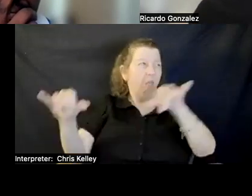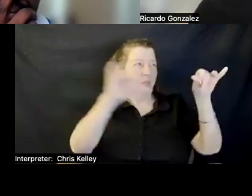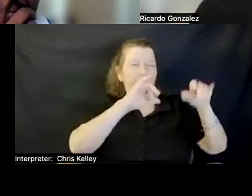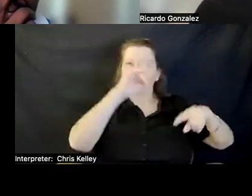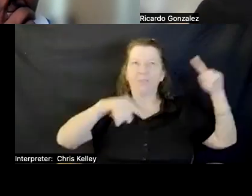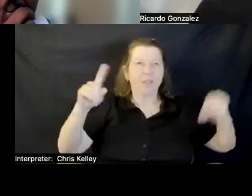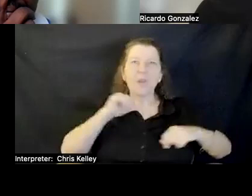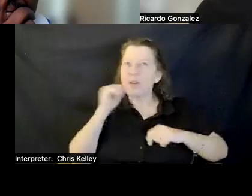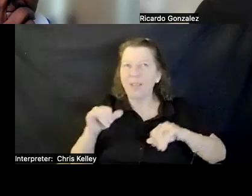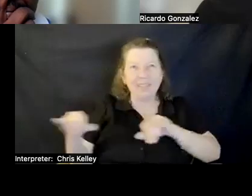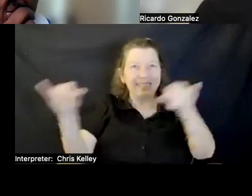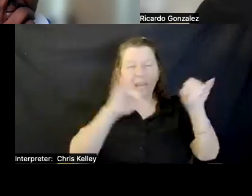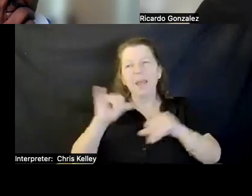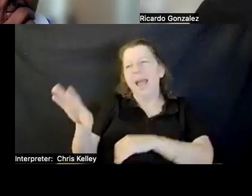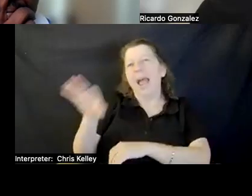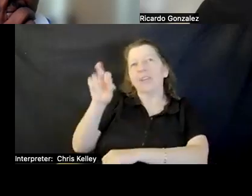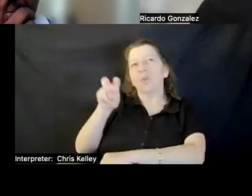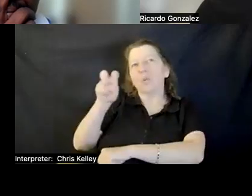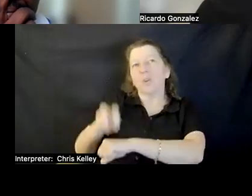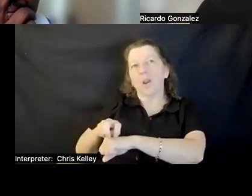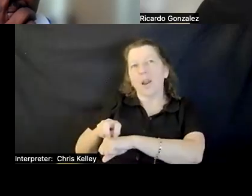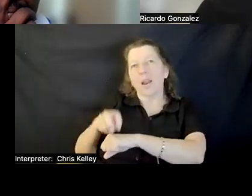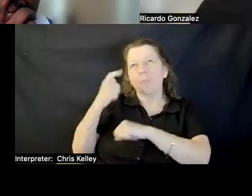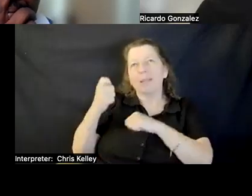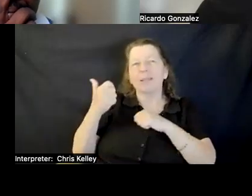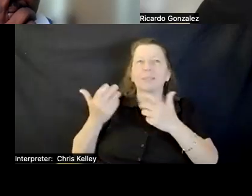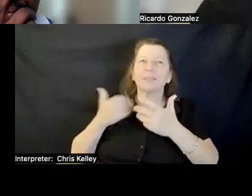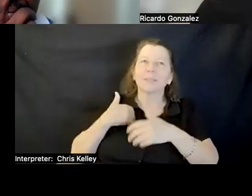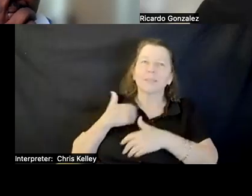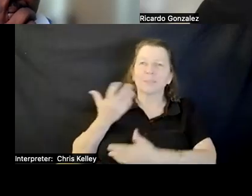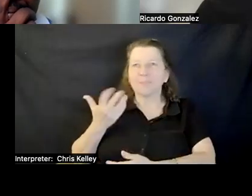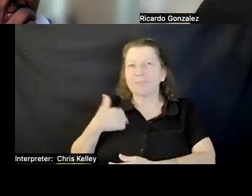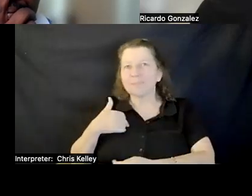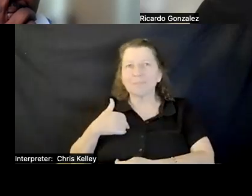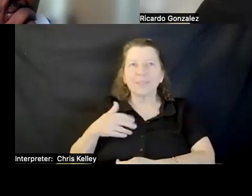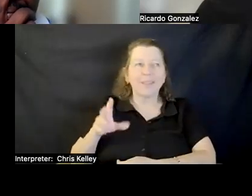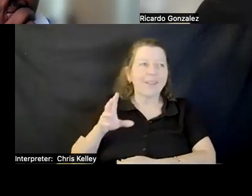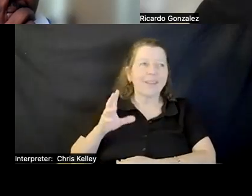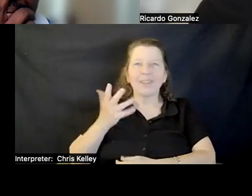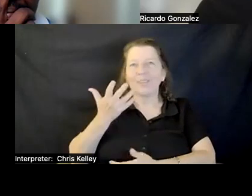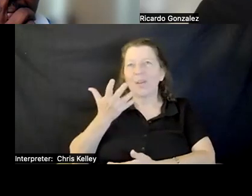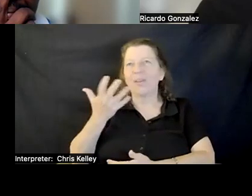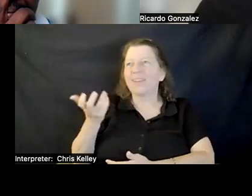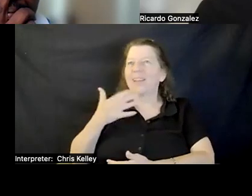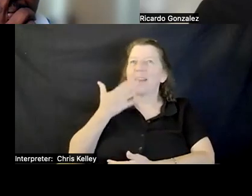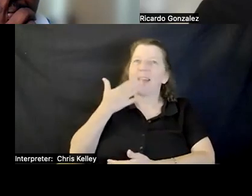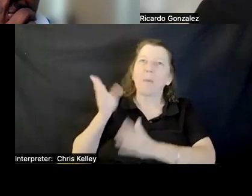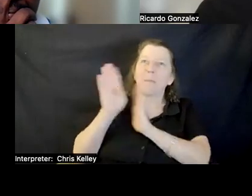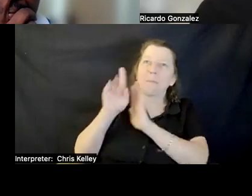VERY MACABRE FAMILY INTO STREET -- HISTORY. MY ANCESTORS WERE ENSLAVED BY IRISH PEOPLE SO I WAS